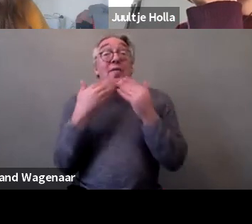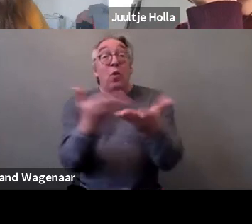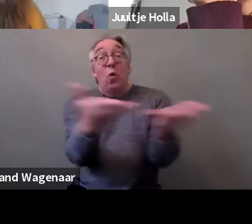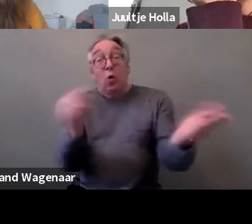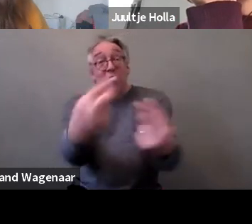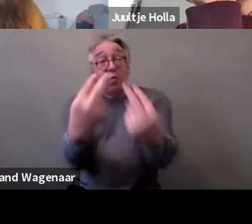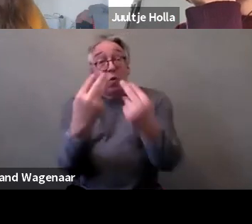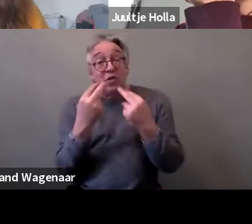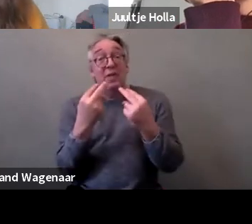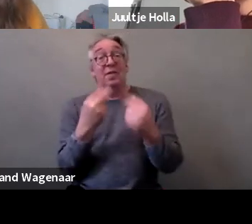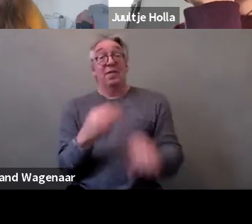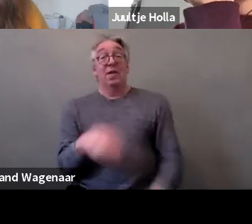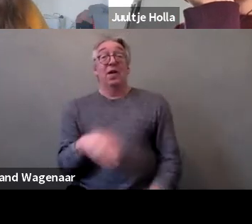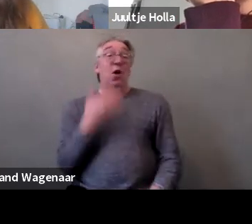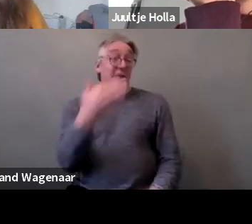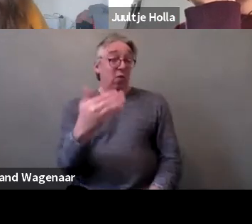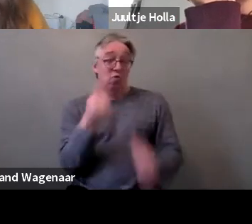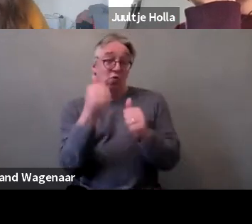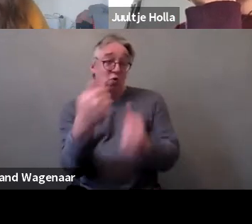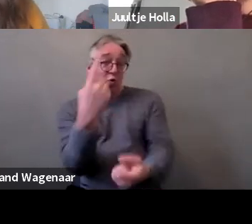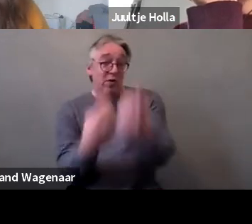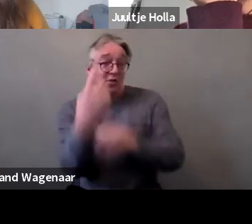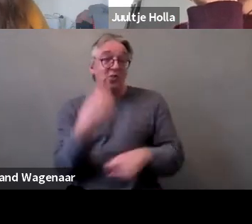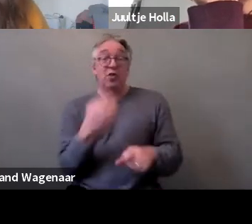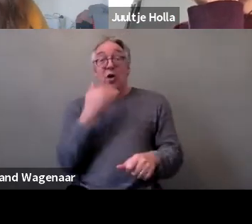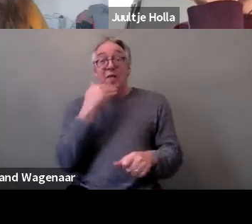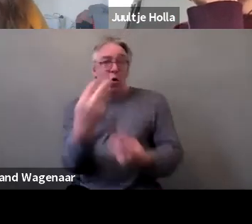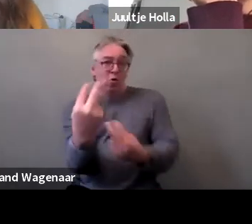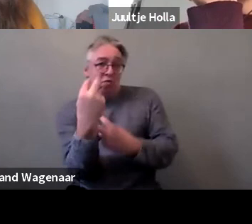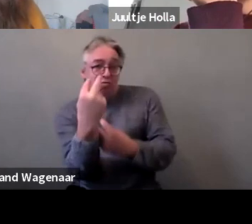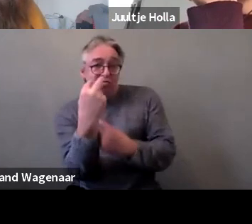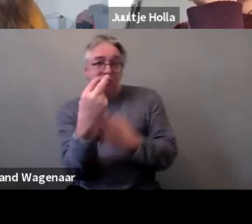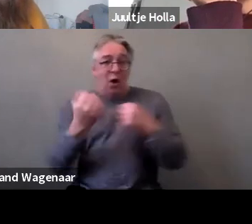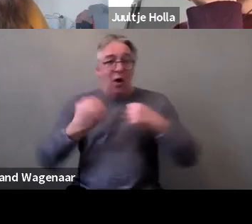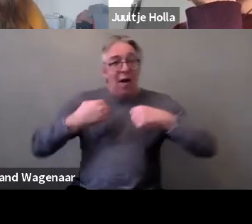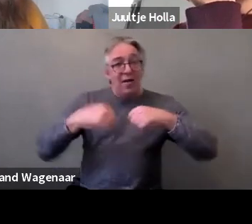for your questions, for participating actively also during the Q&A